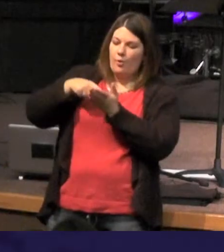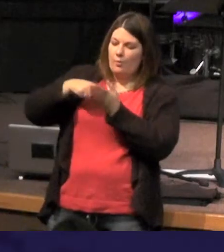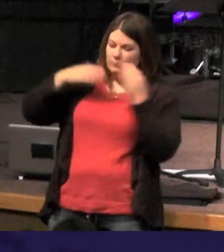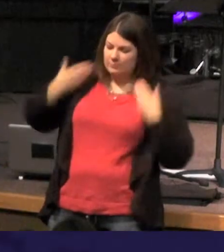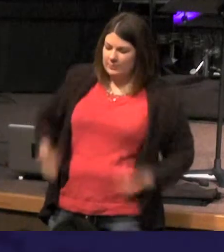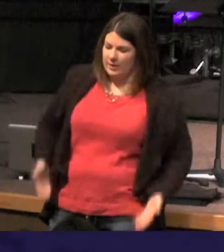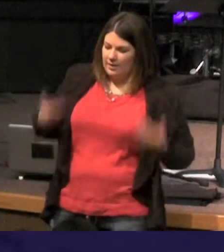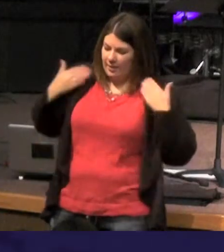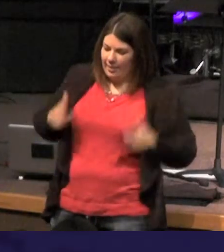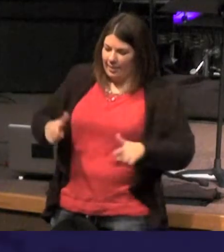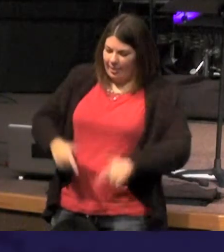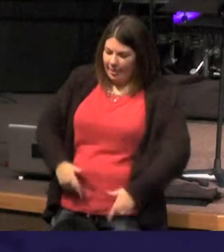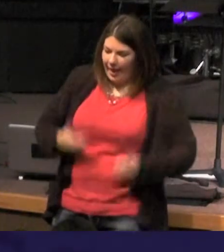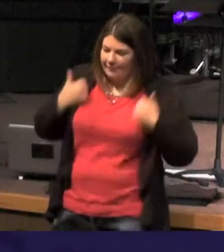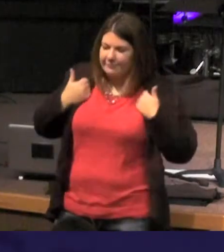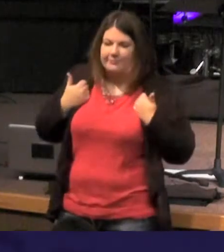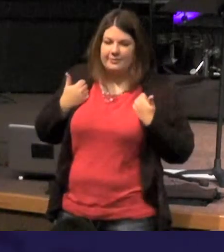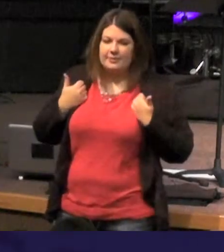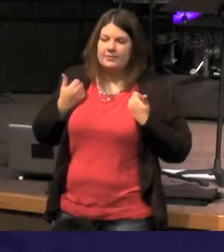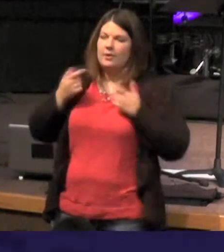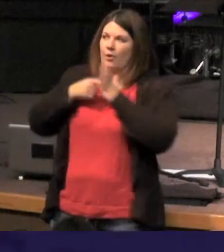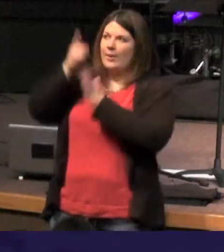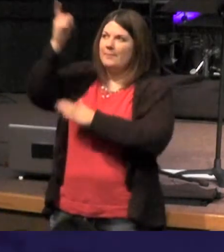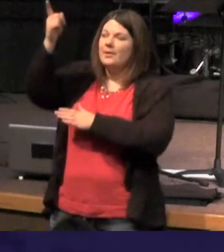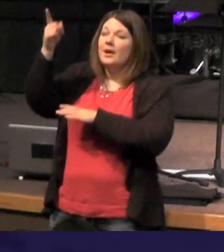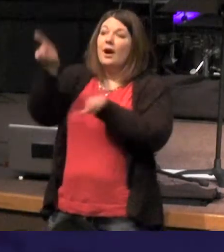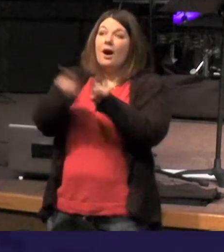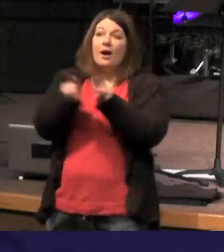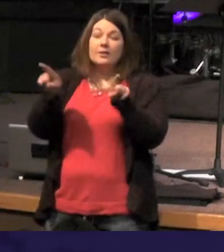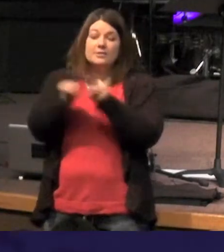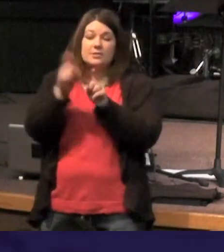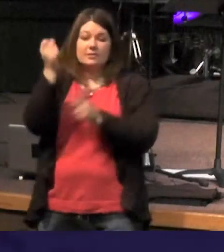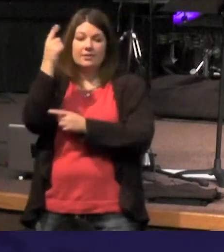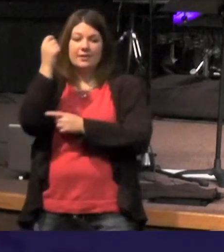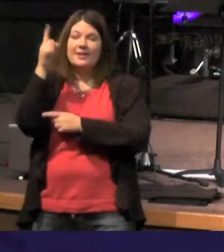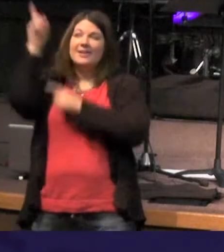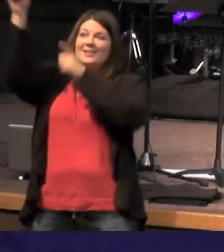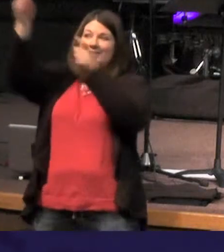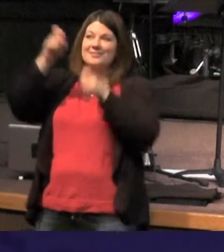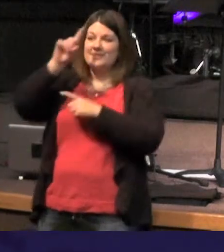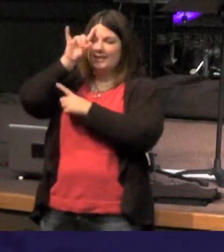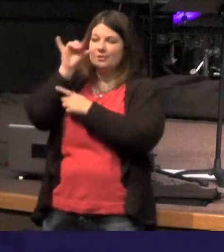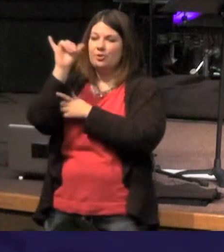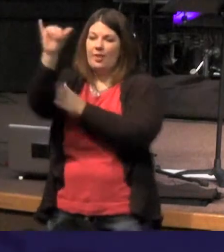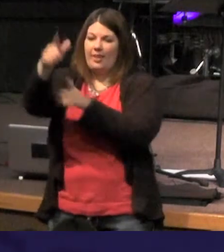Jesus but we also realize he's the one who gives eternal life